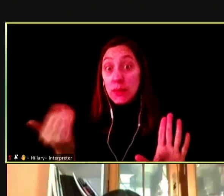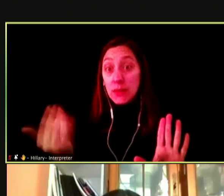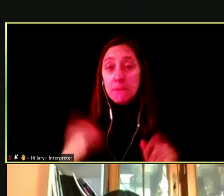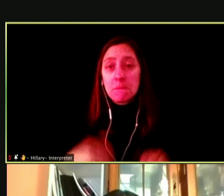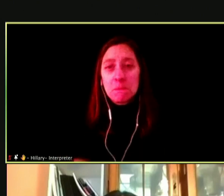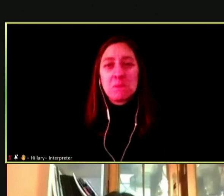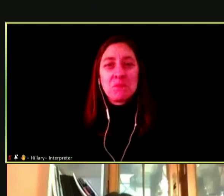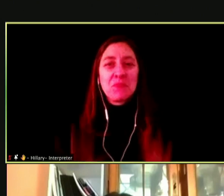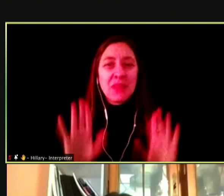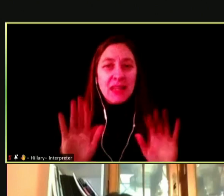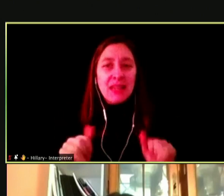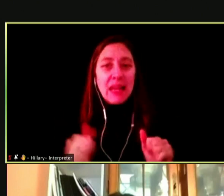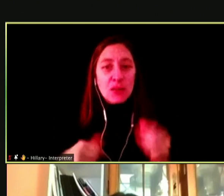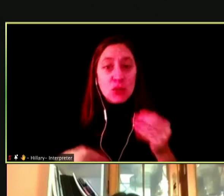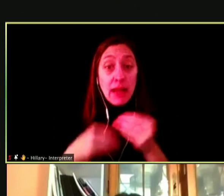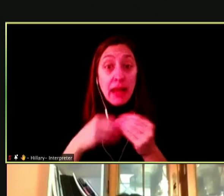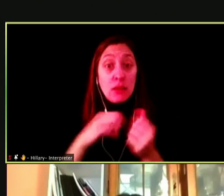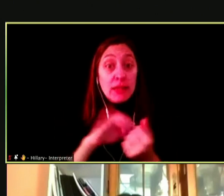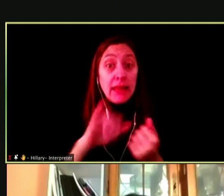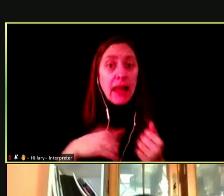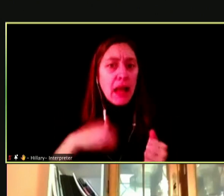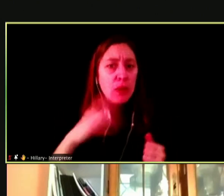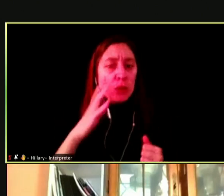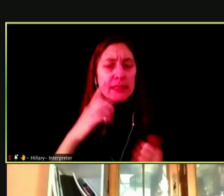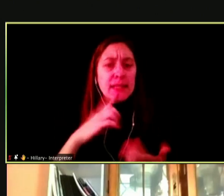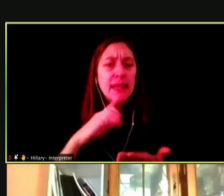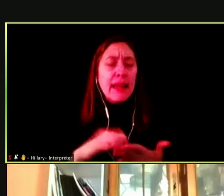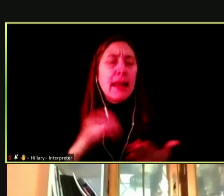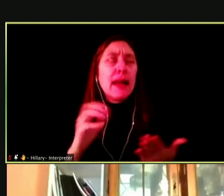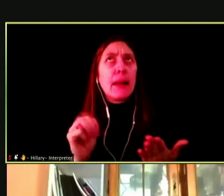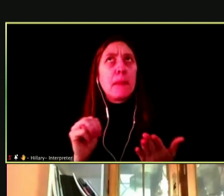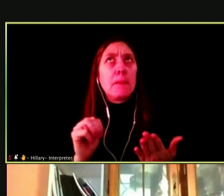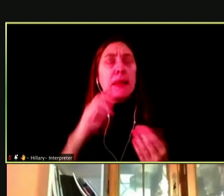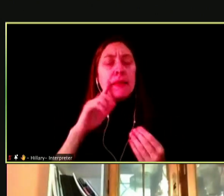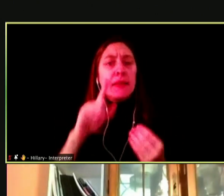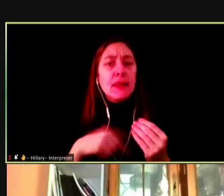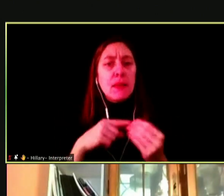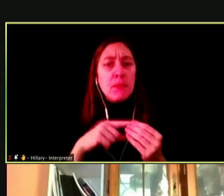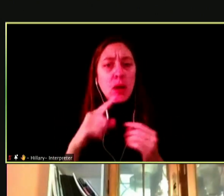TO ADD ON TO THAT, I WOULD ALSO SAY THE THING ABOUT ONCE YOU START VAPING, IT IS A